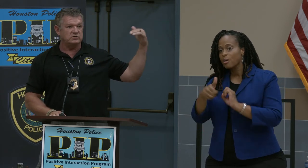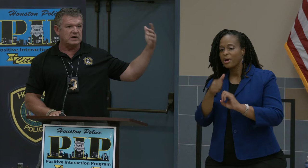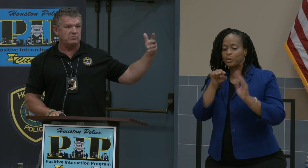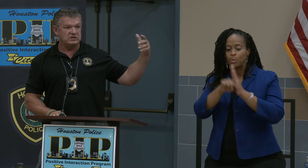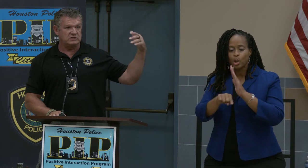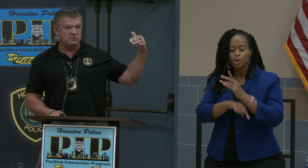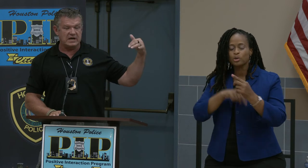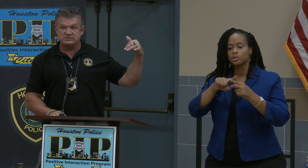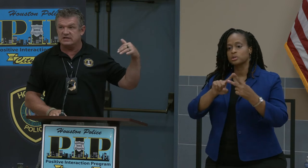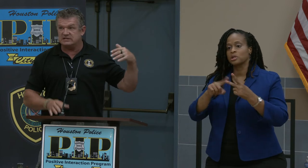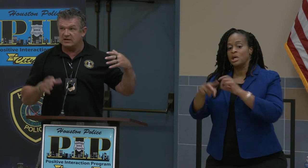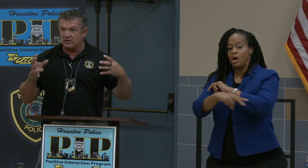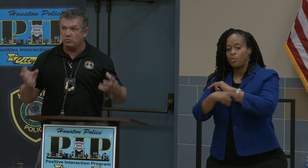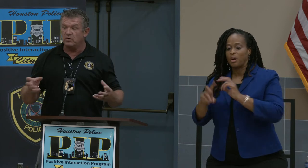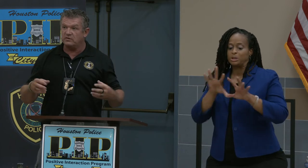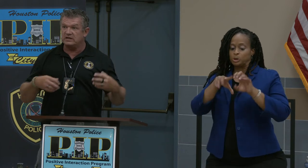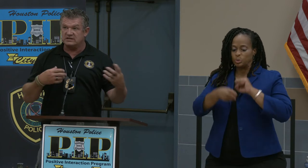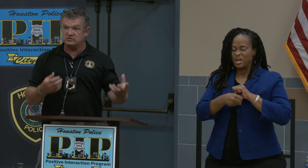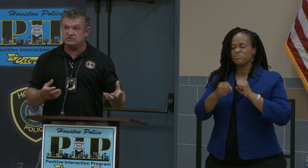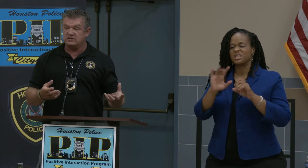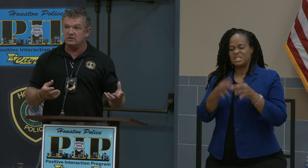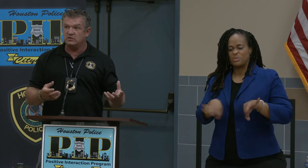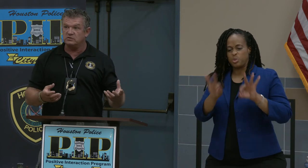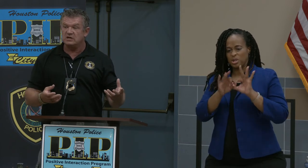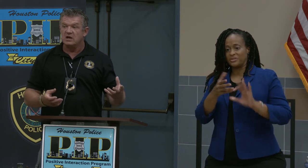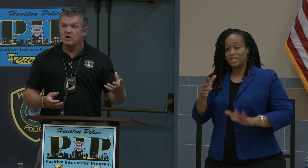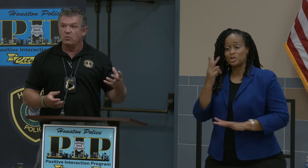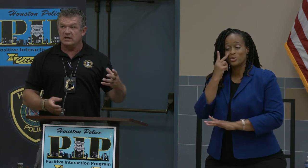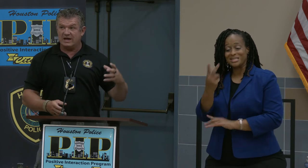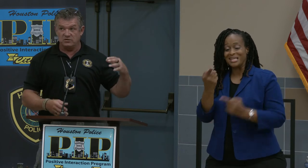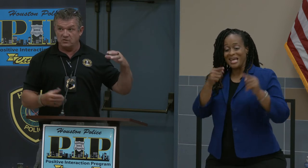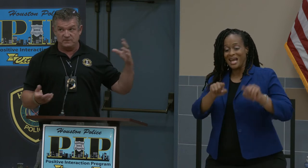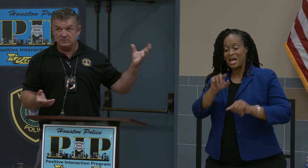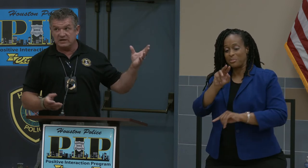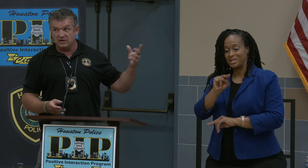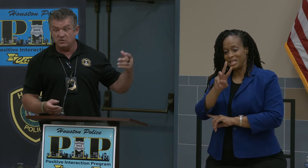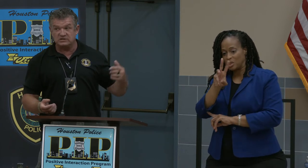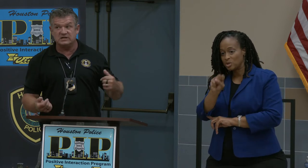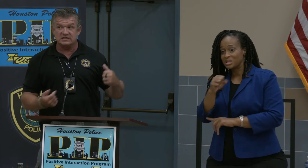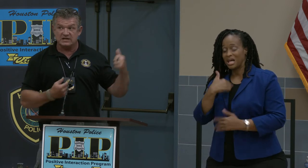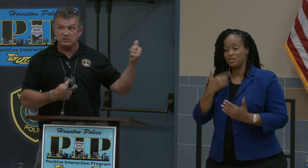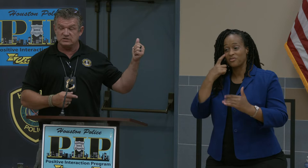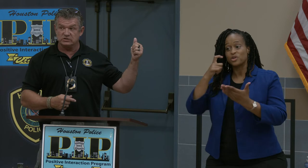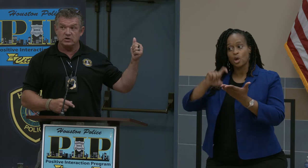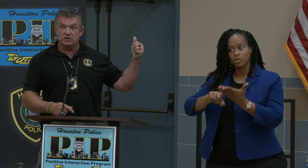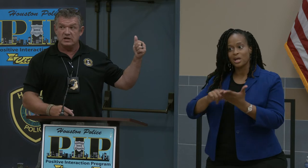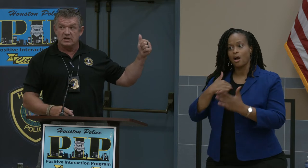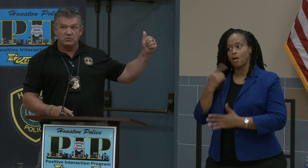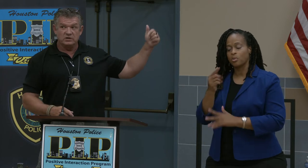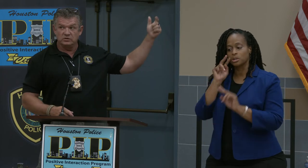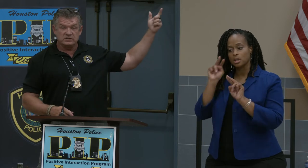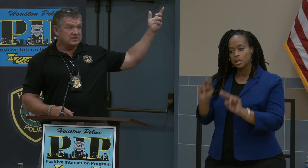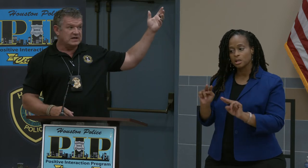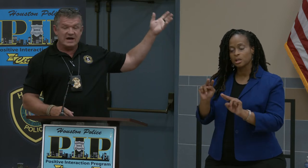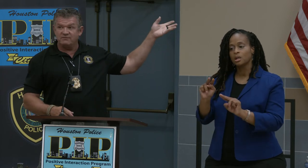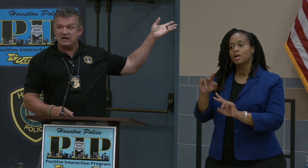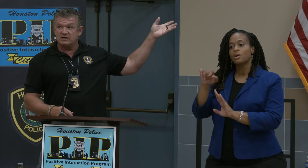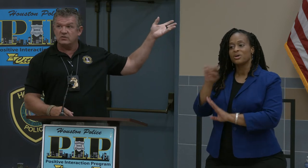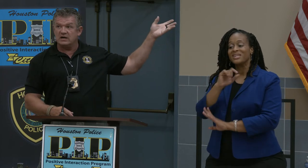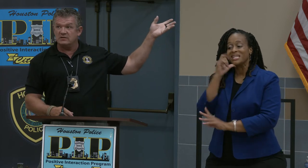the robberies and the rapes and that's the important thing you see in the news. I don't know if anybody noticed it because I always look, when you look at nonviolent crimes